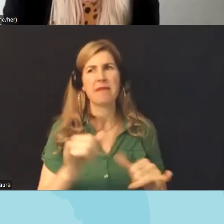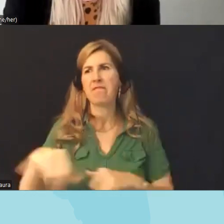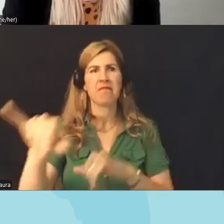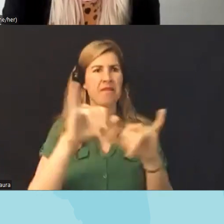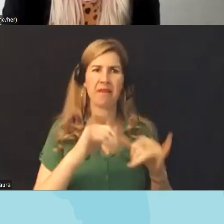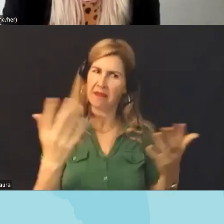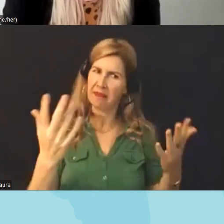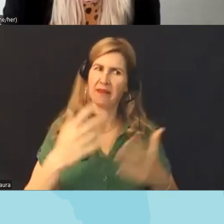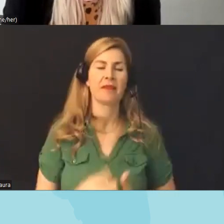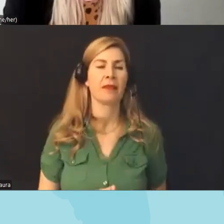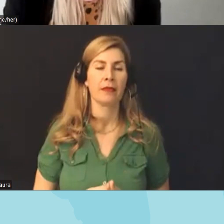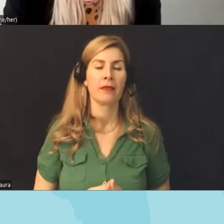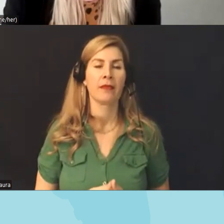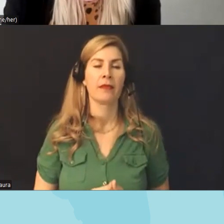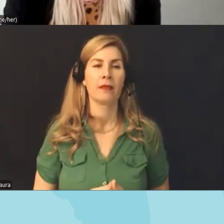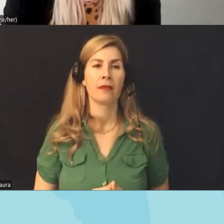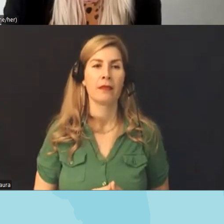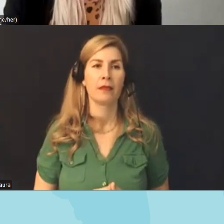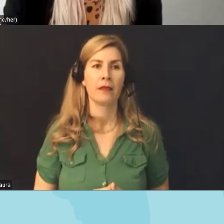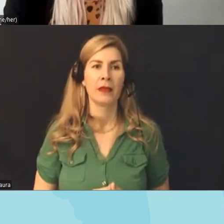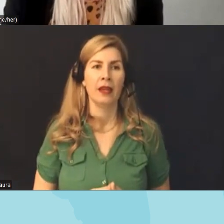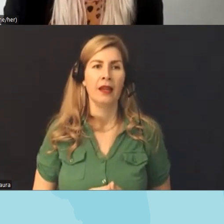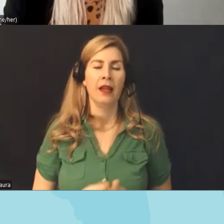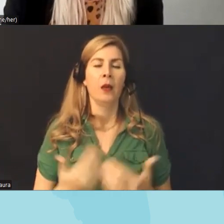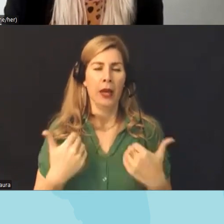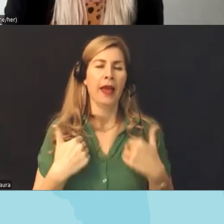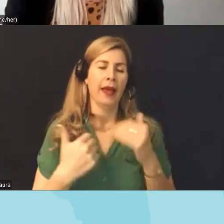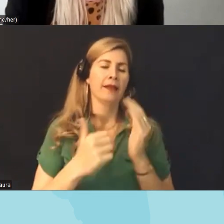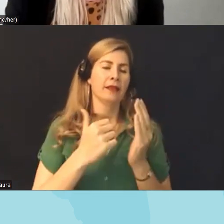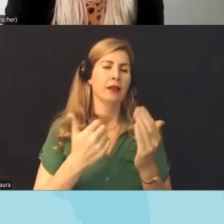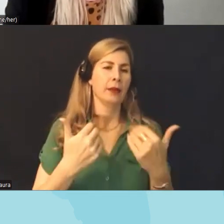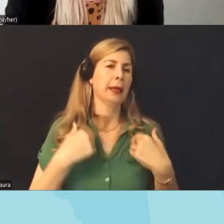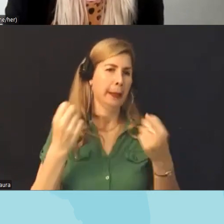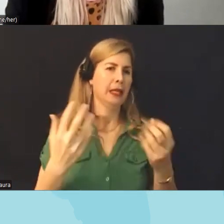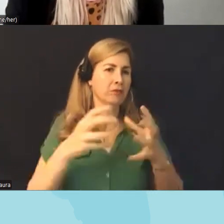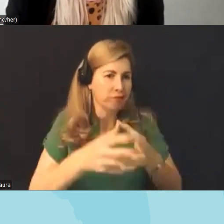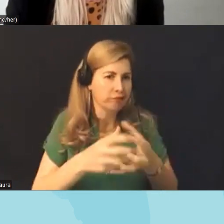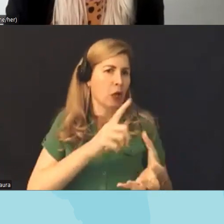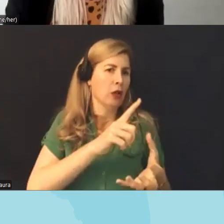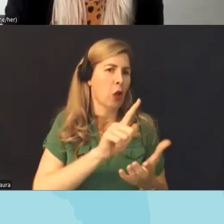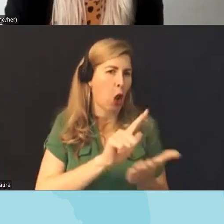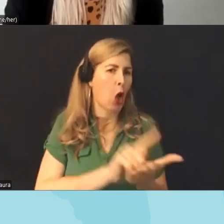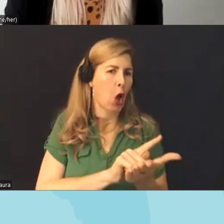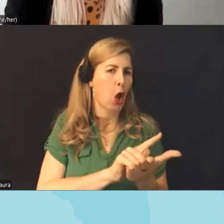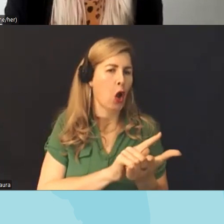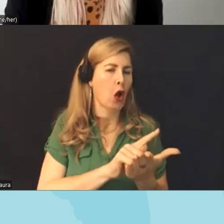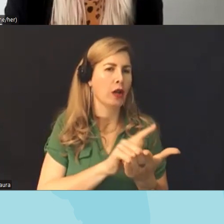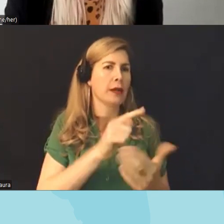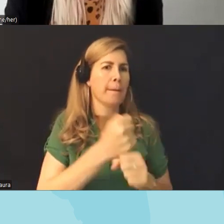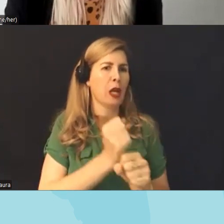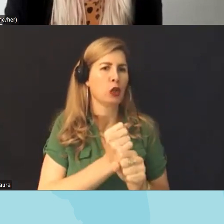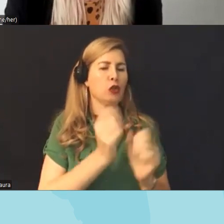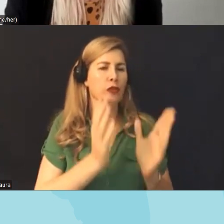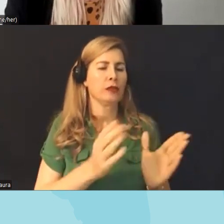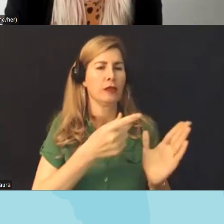though um we we've had legislation State for the state the entire State um to try to force school